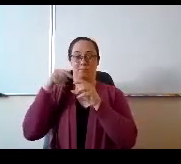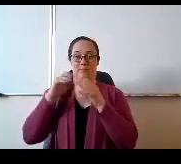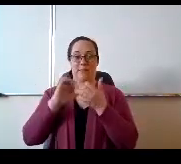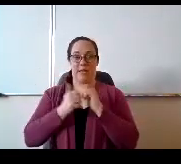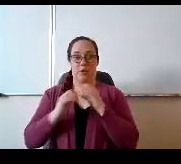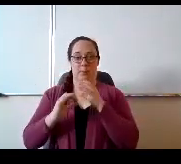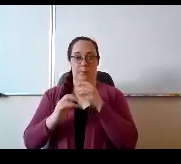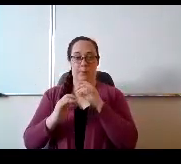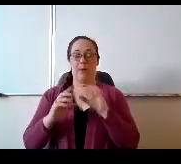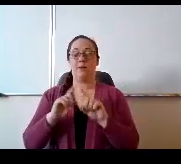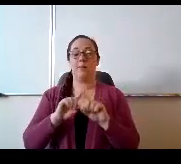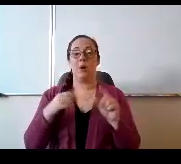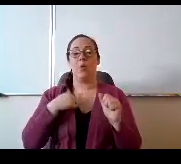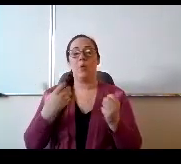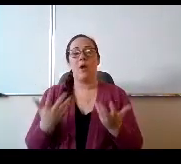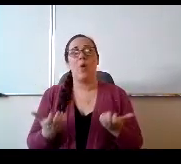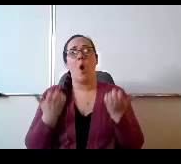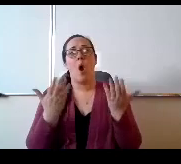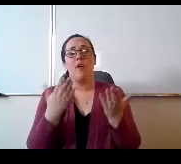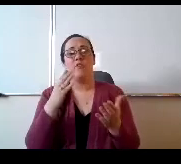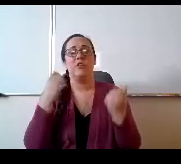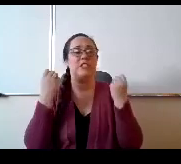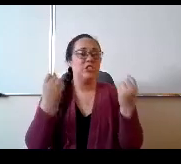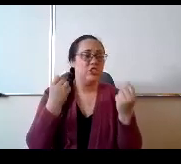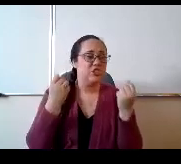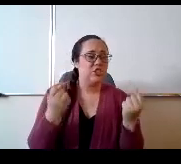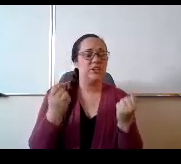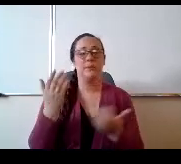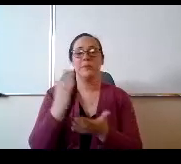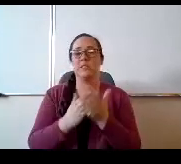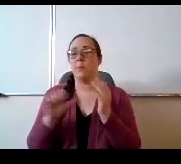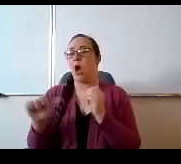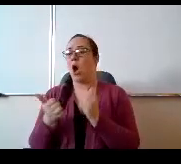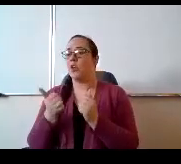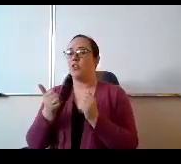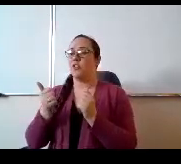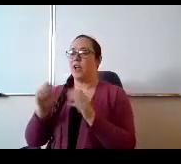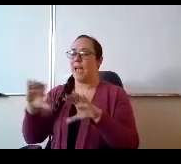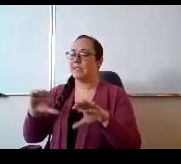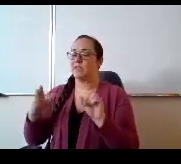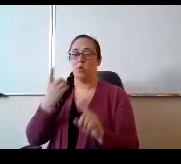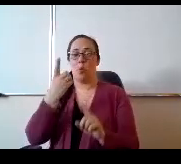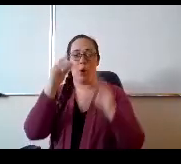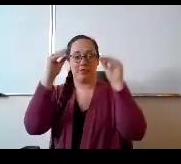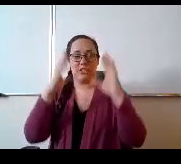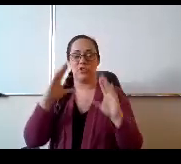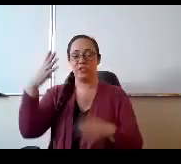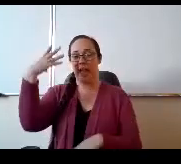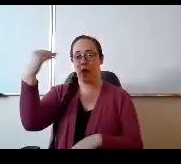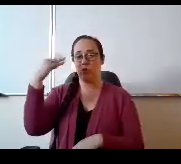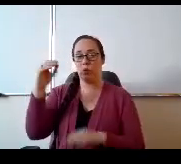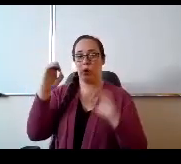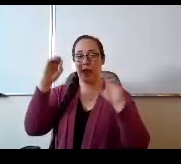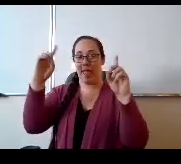We want to offer some experential activities. One of my teachers is the outdoor Ed and geocaching person and so we want.